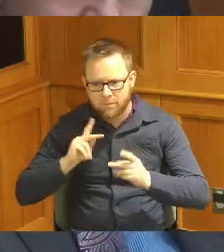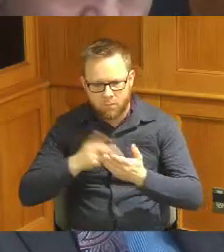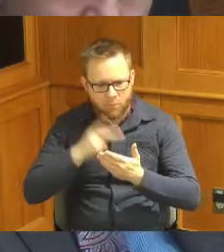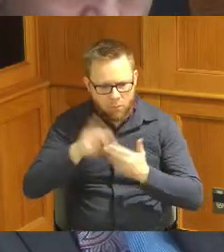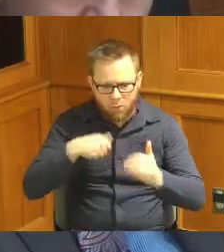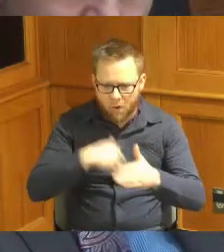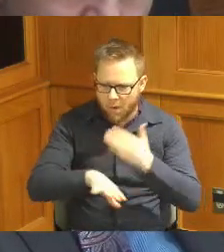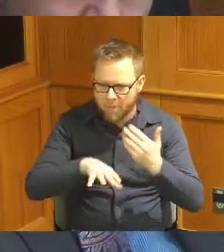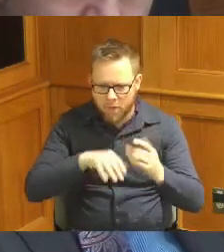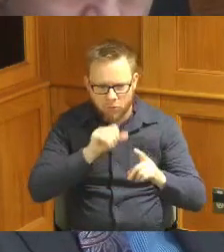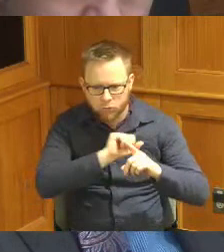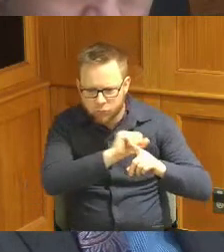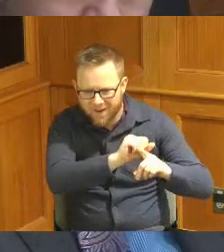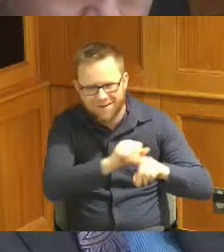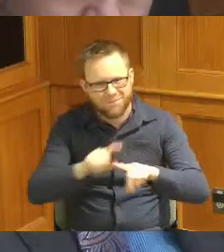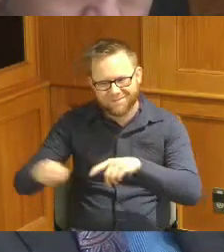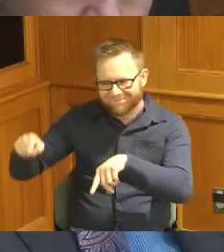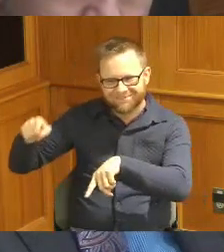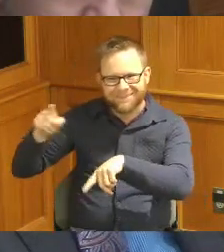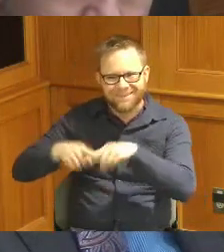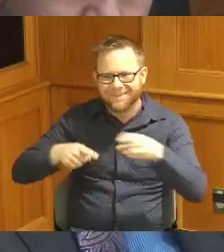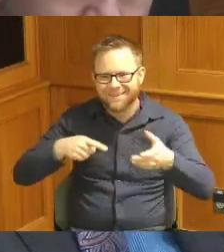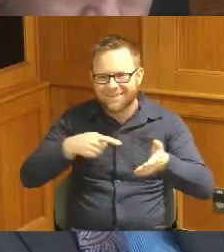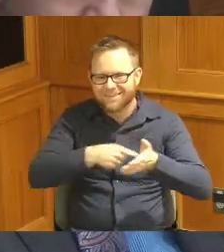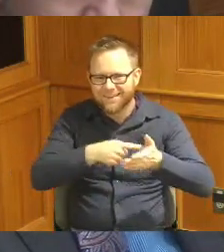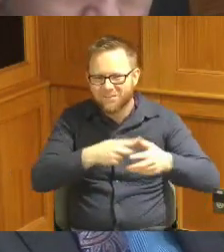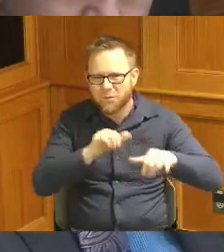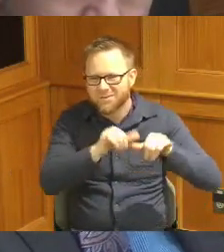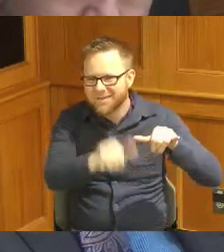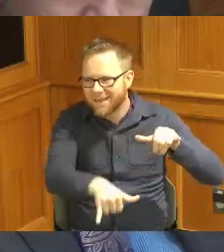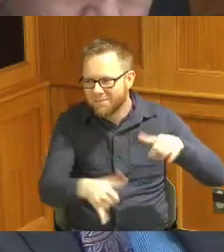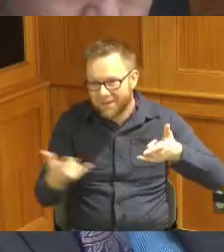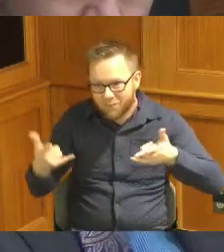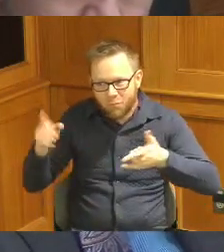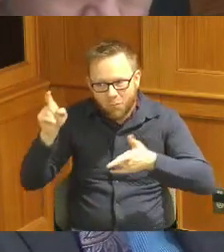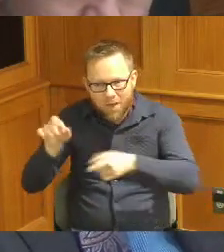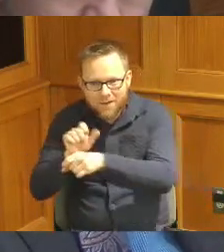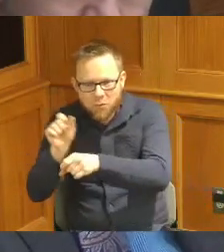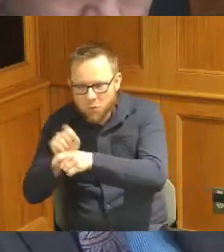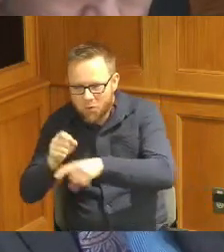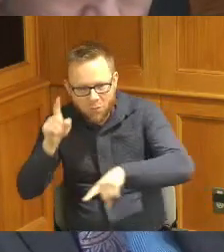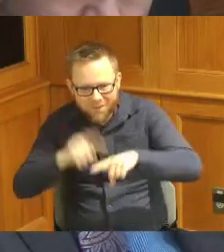where they can't afford to stay because they have to be working or you know having some kind of